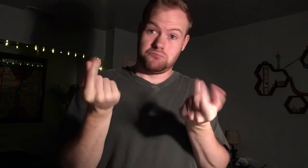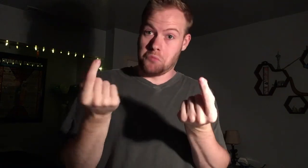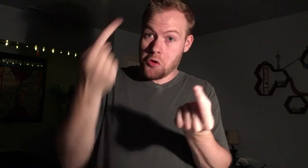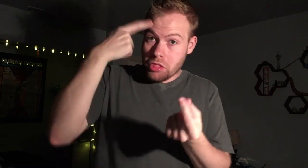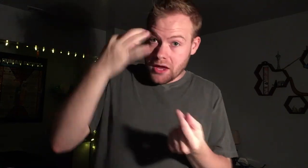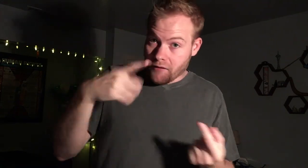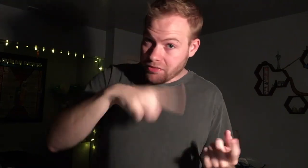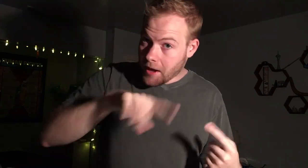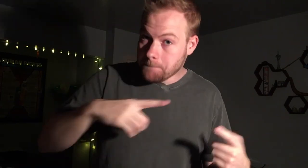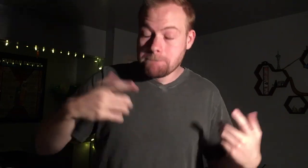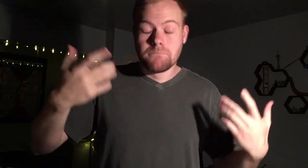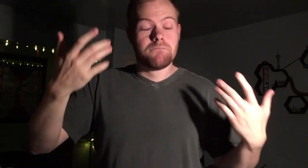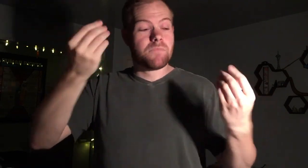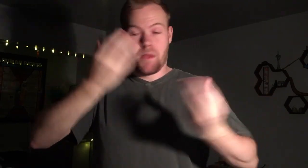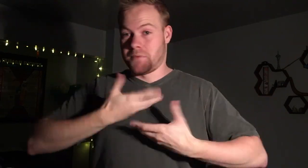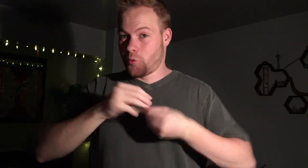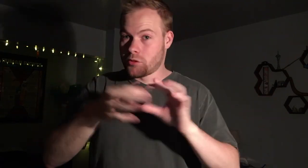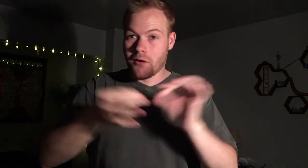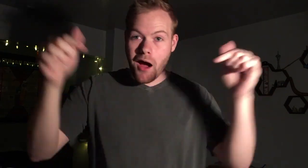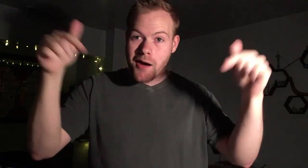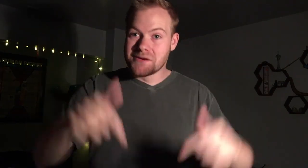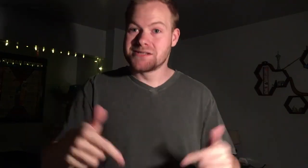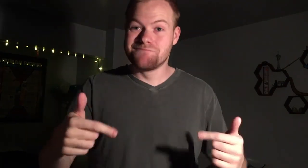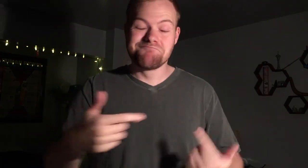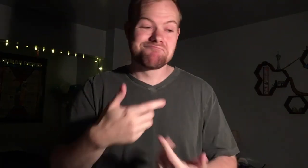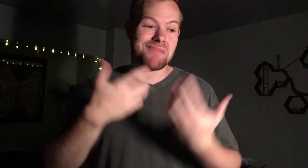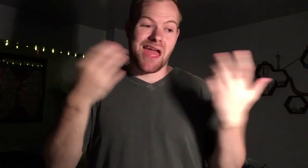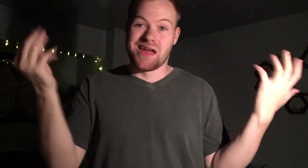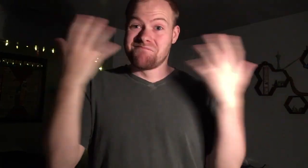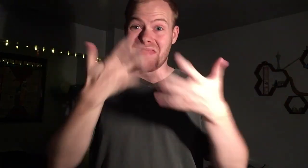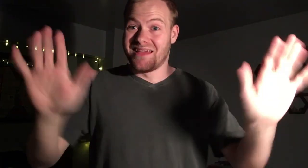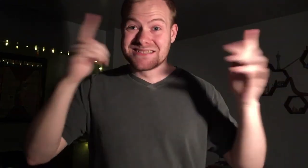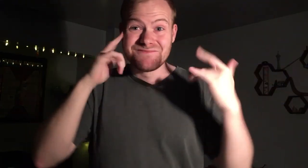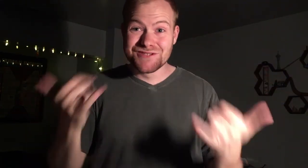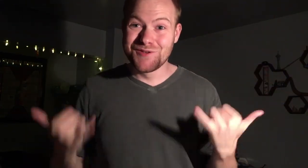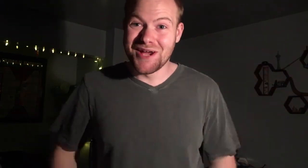What do you think of them? Let me know in the comments below. And that's it for today.